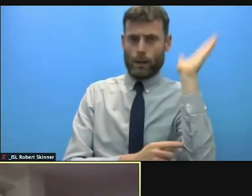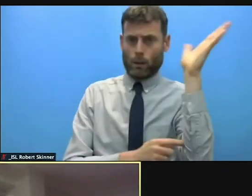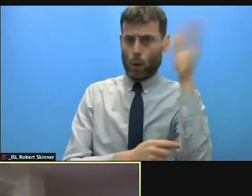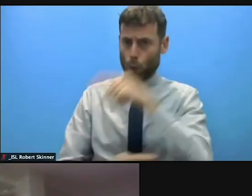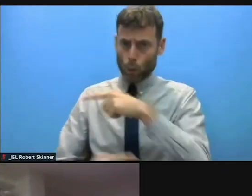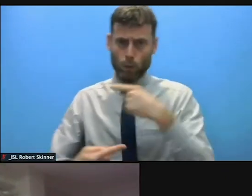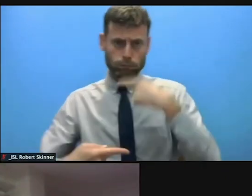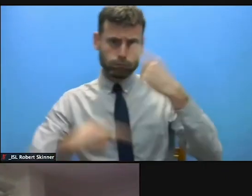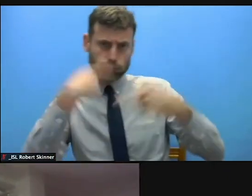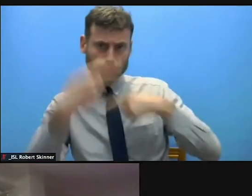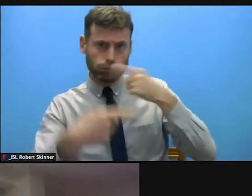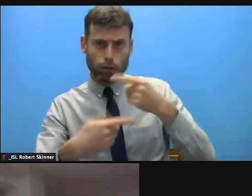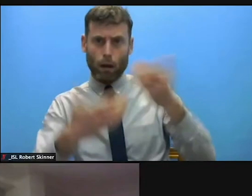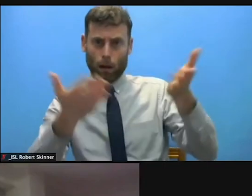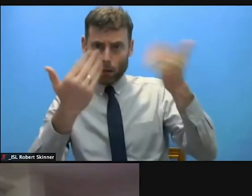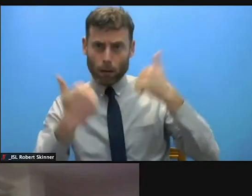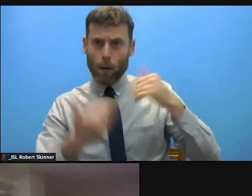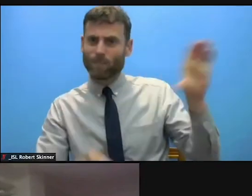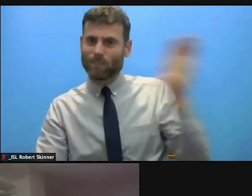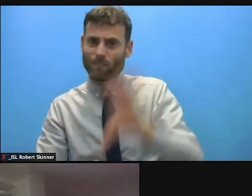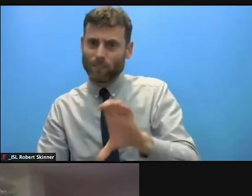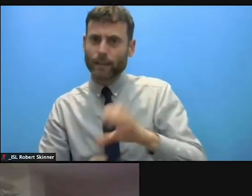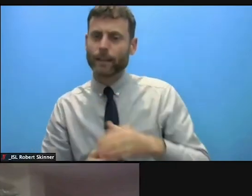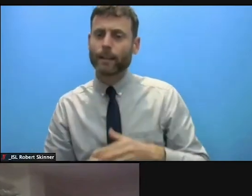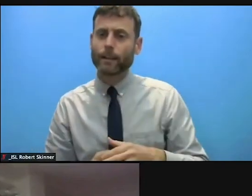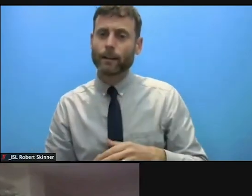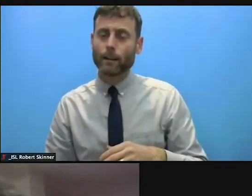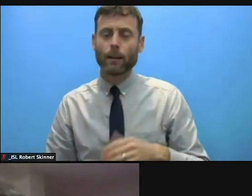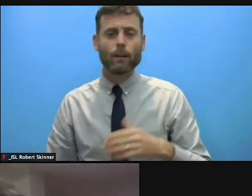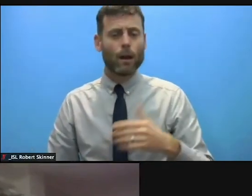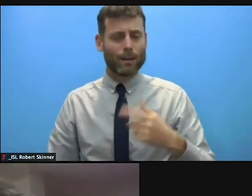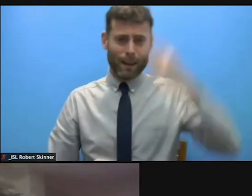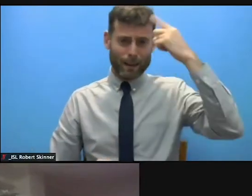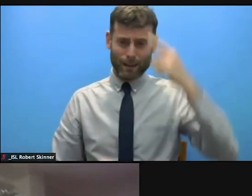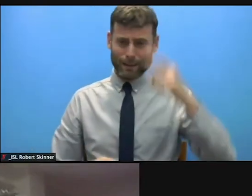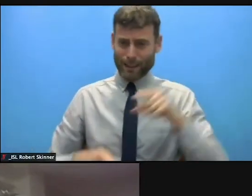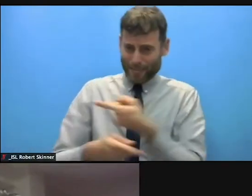We'll hear more from the donors about that later on. Last question for you,